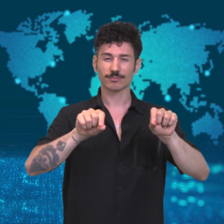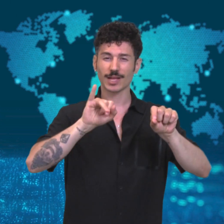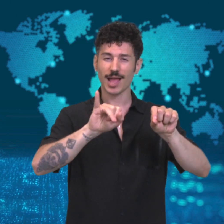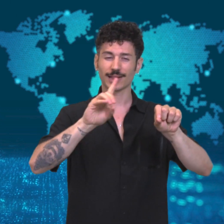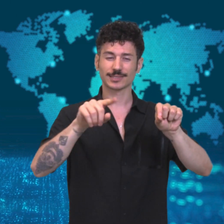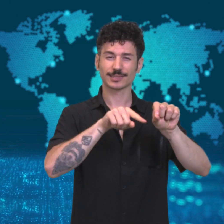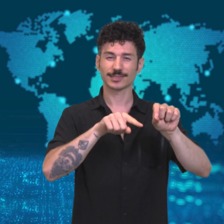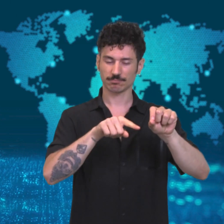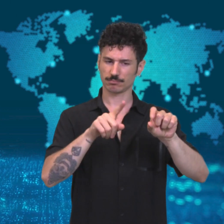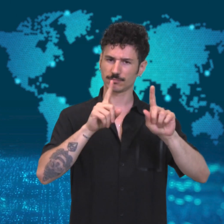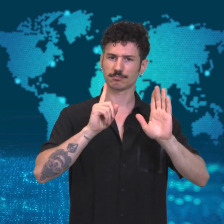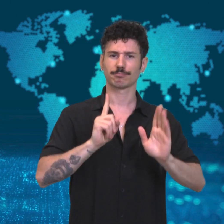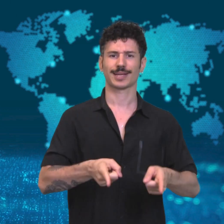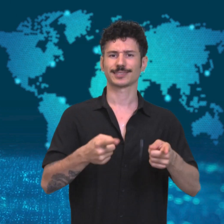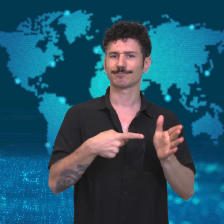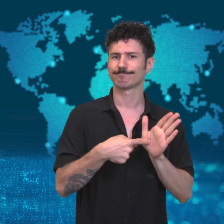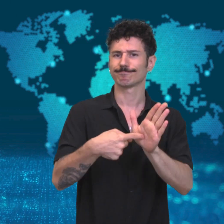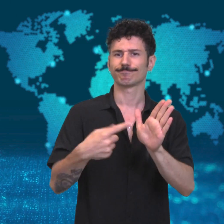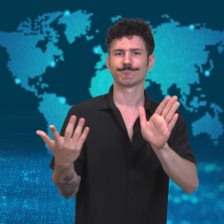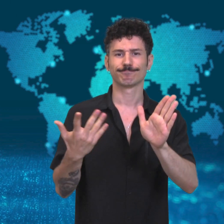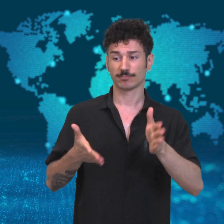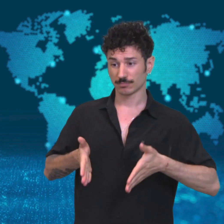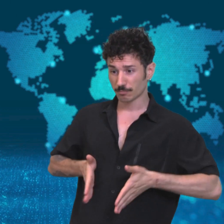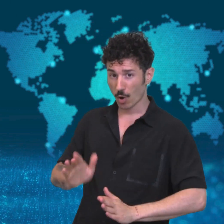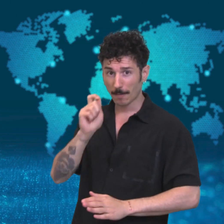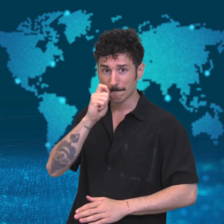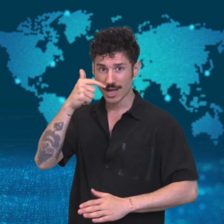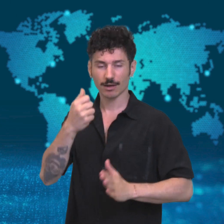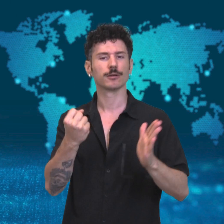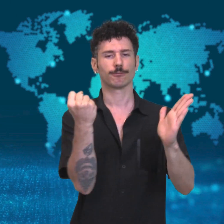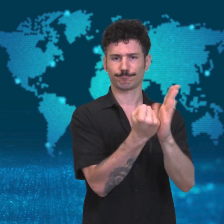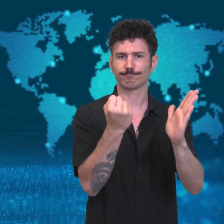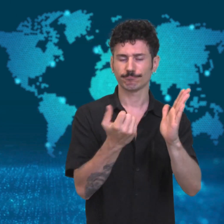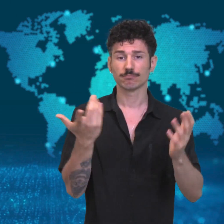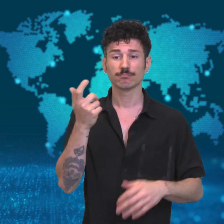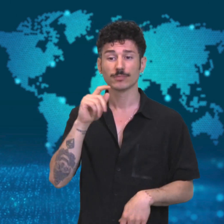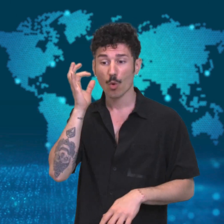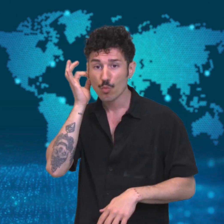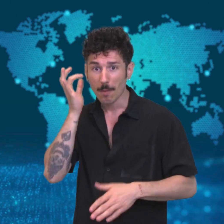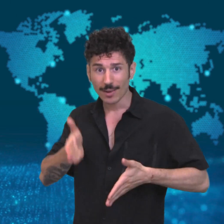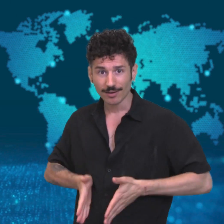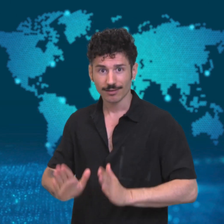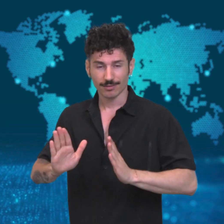gender based on sex at birth.